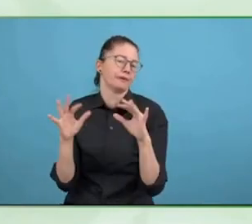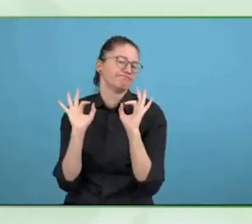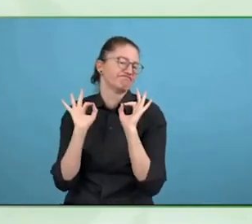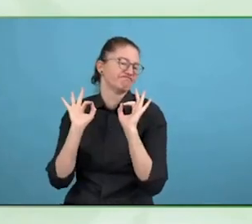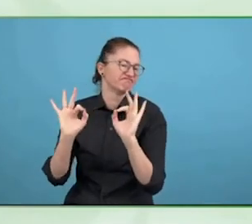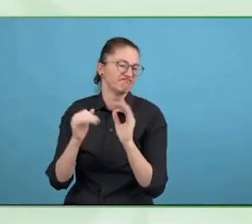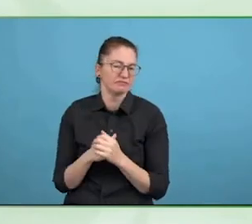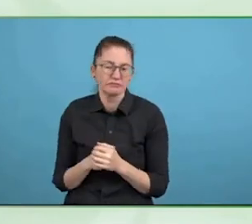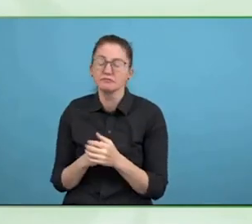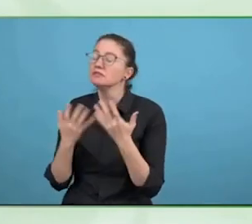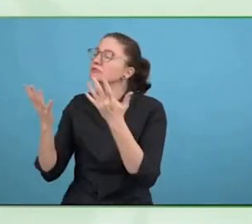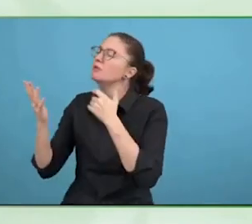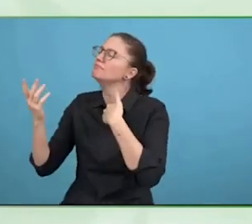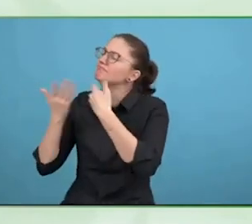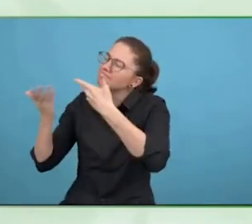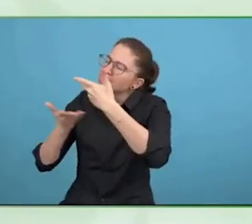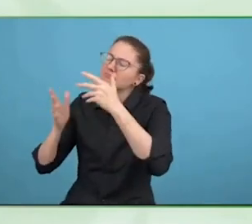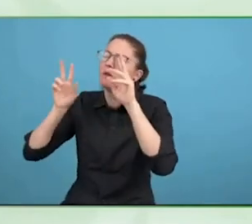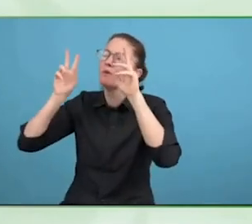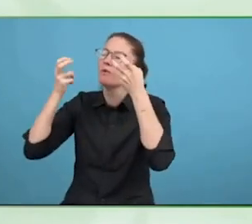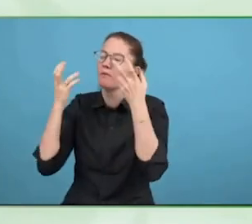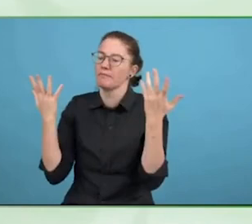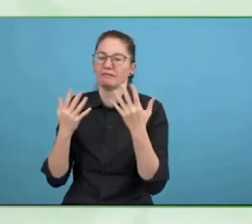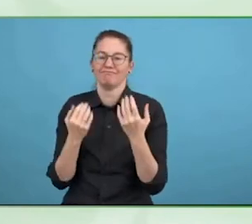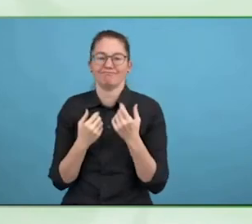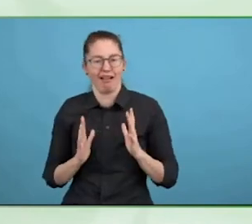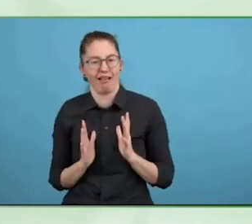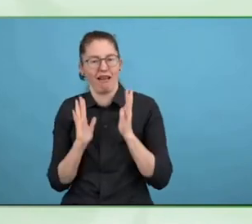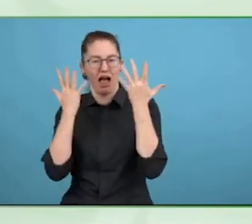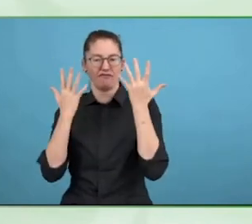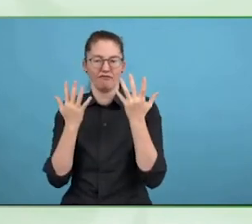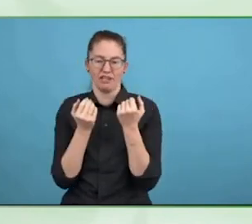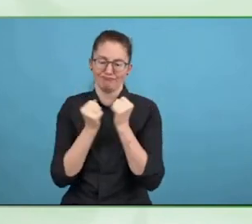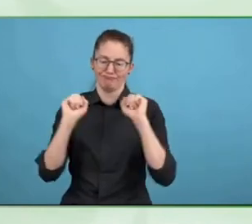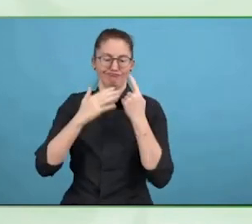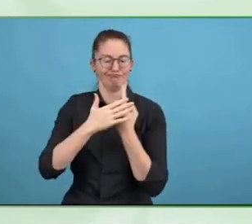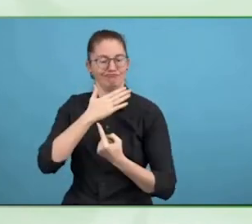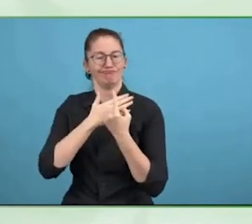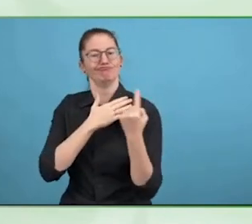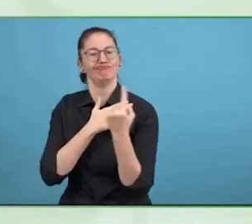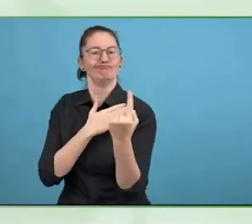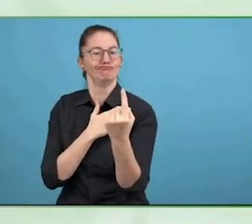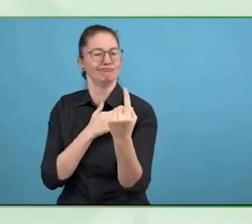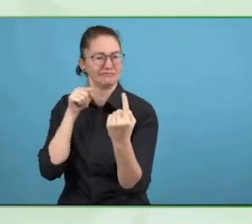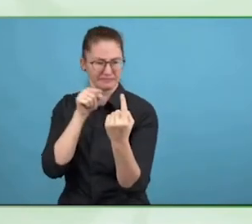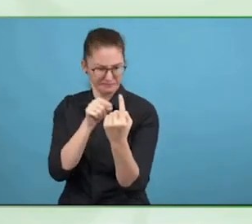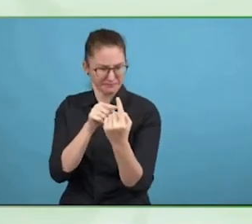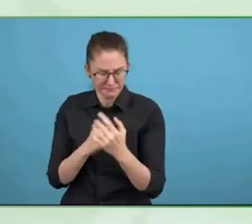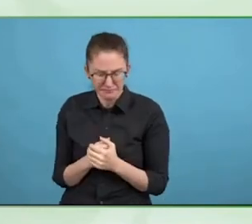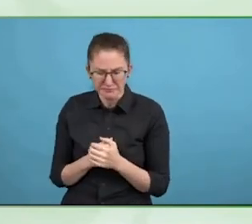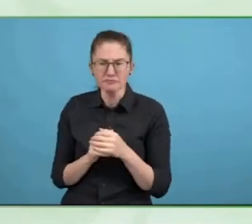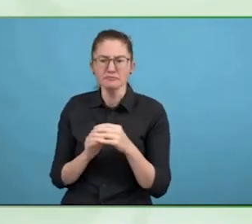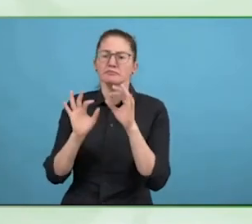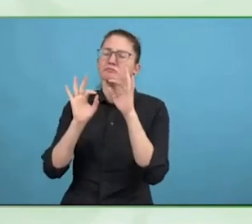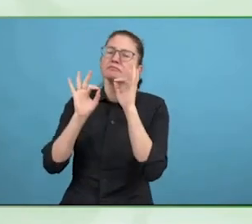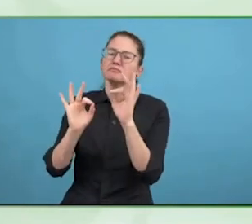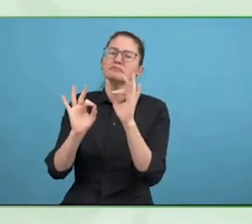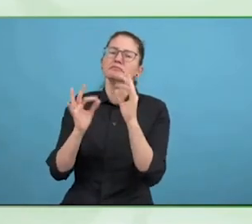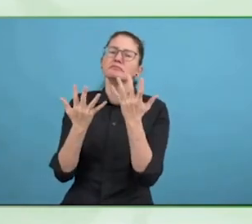on getting people out of institutions. Now the focus is much more on living in the community, instead of